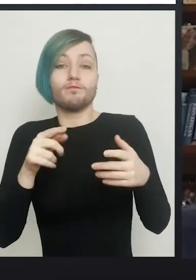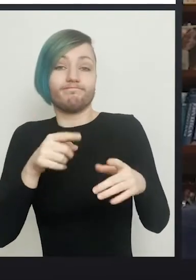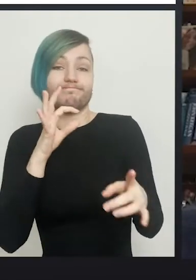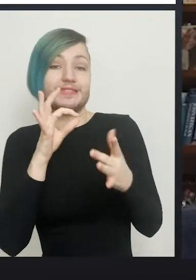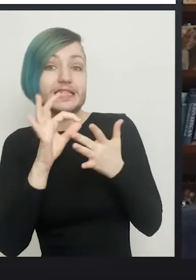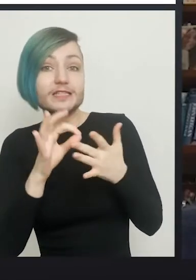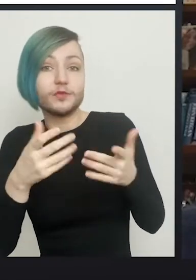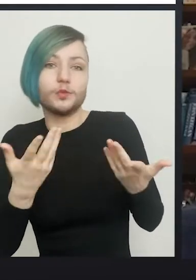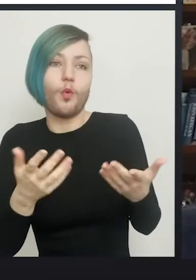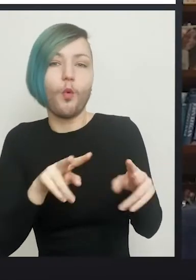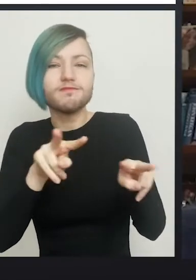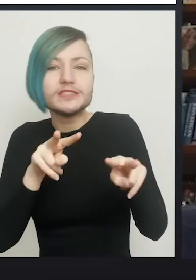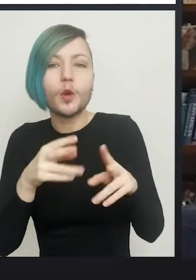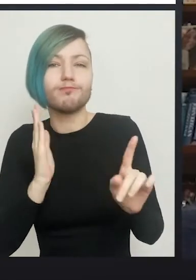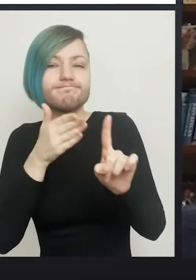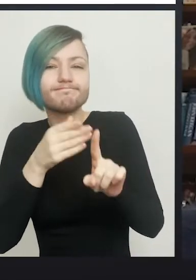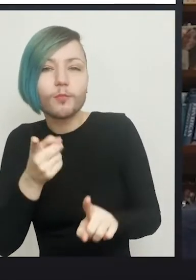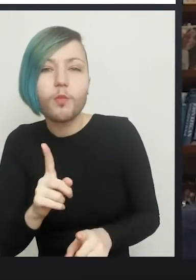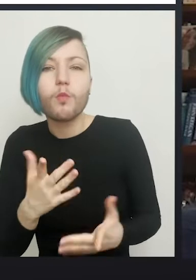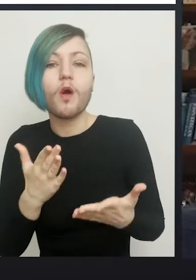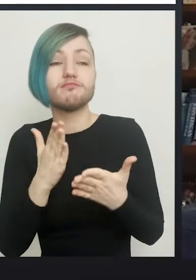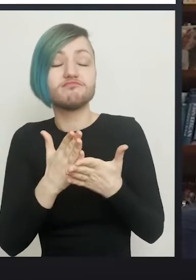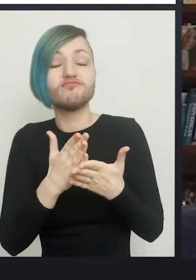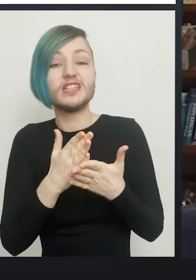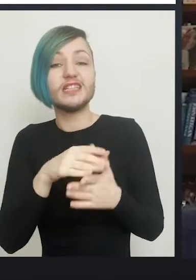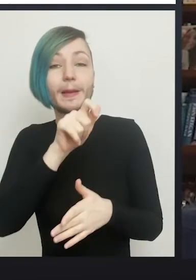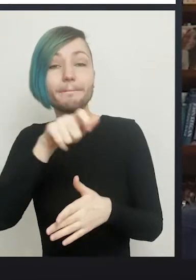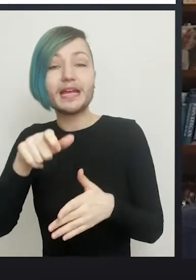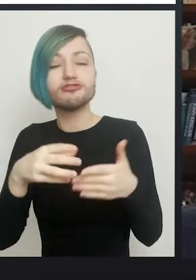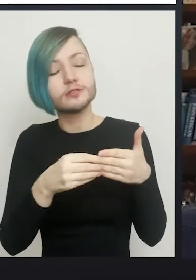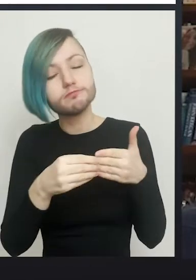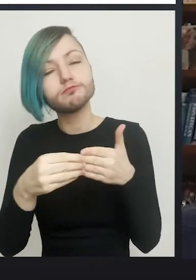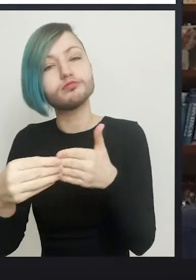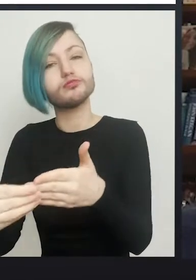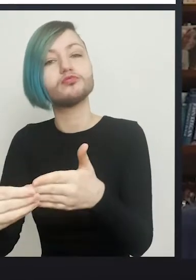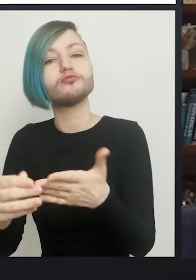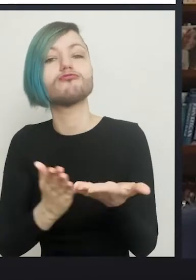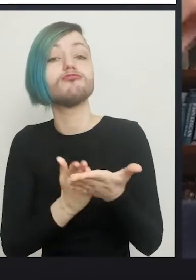this little bit of film is to really guide patients through the process.